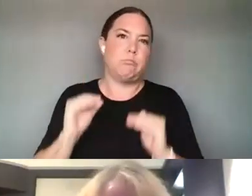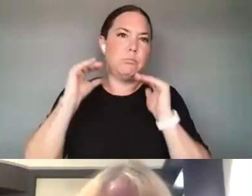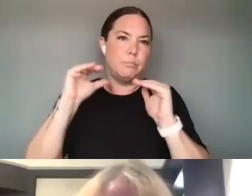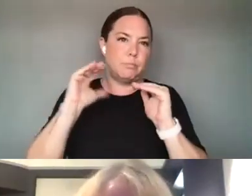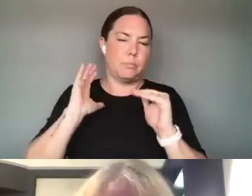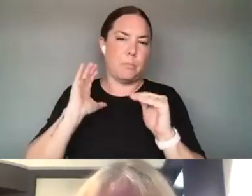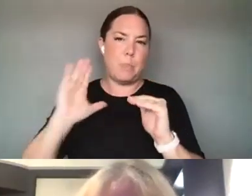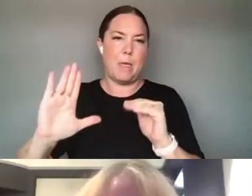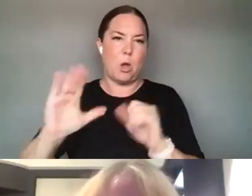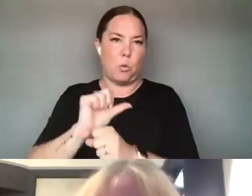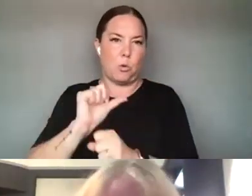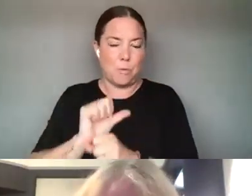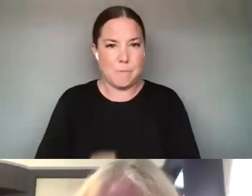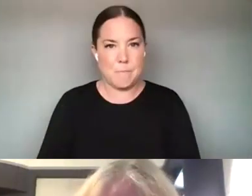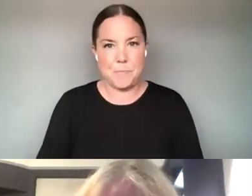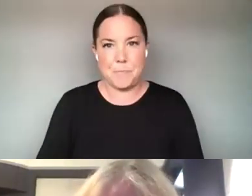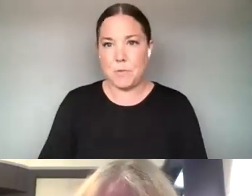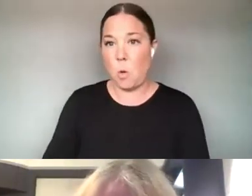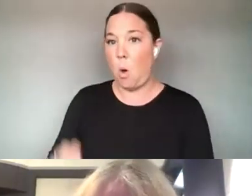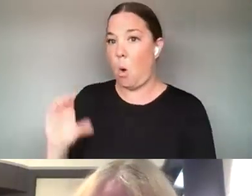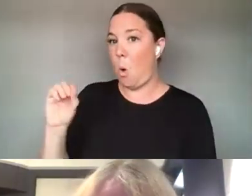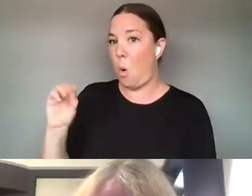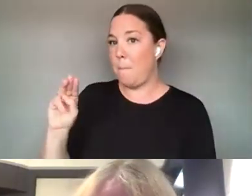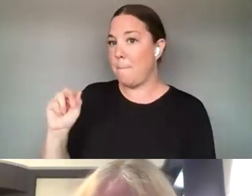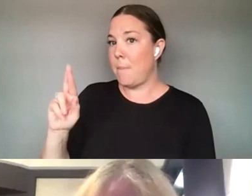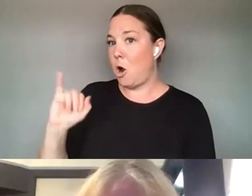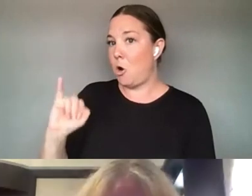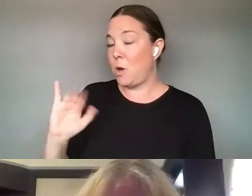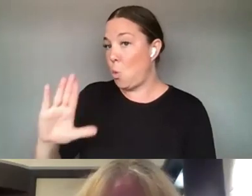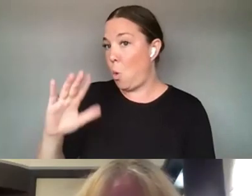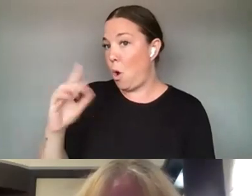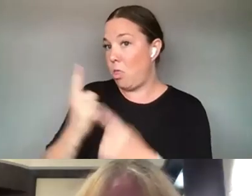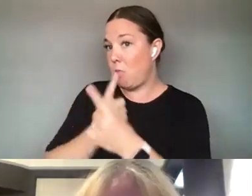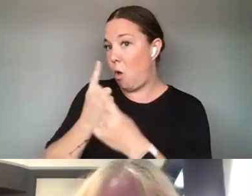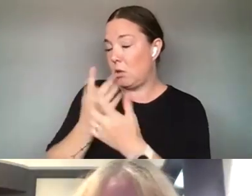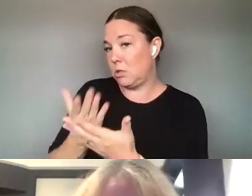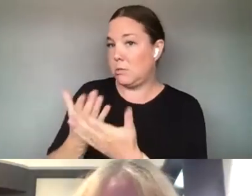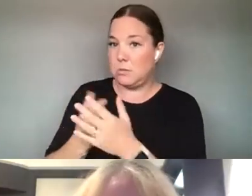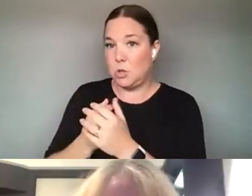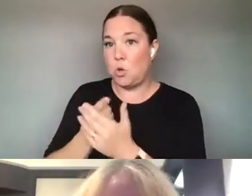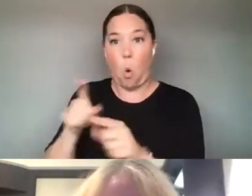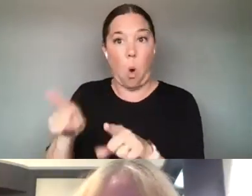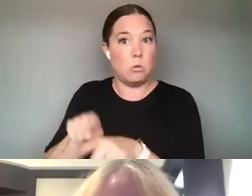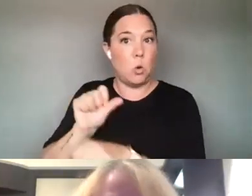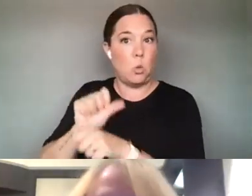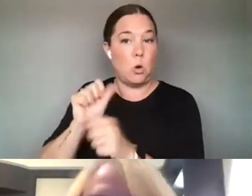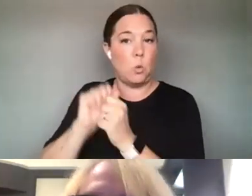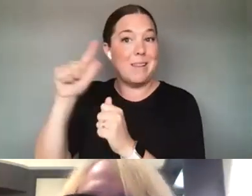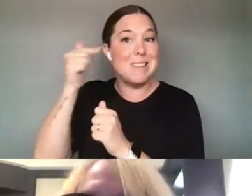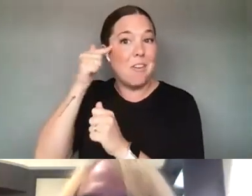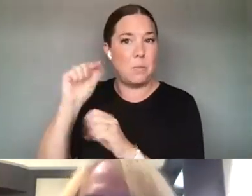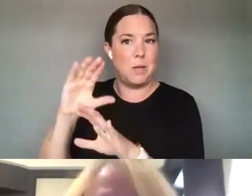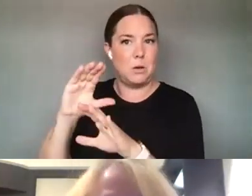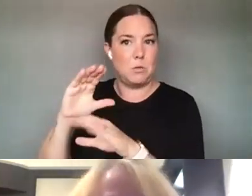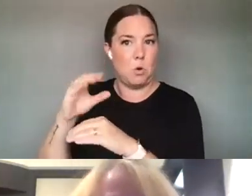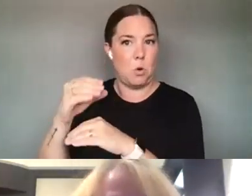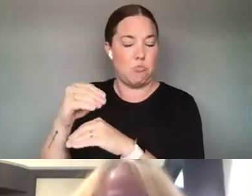OMARI I'M WONDERING IF YOU HAVE ANY THOUGHTS. AND YOU HAVE THE, YOU'VE ALSO HAD THE EXPERIENCE OF WORKING WITH GOVERNMENTAL ORGANIZATIONS IN THIS SO I WONDER IF YOU CAN ADD THAT PERSPECTIVE AS